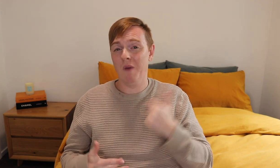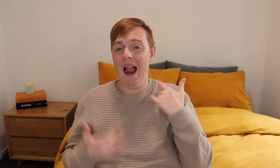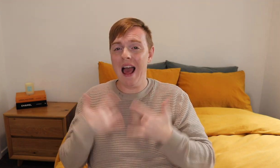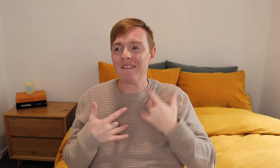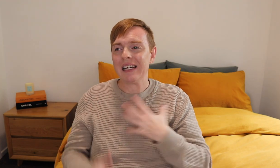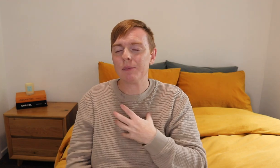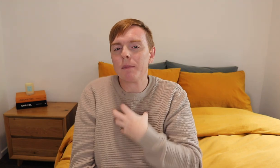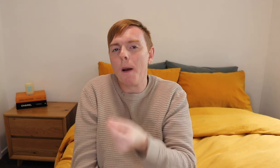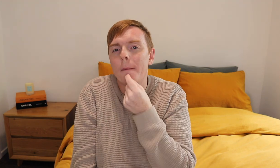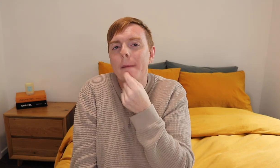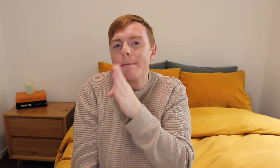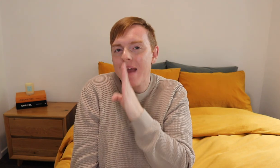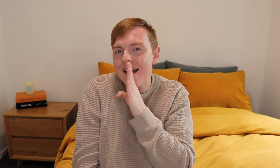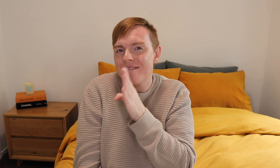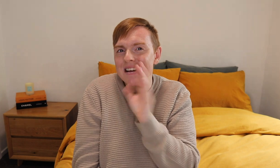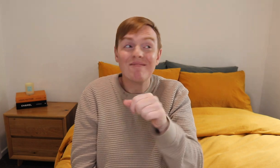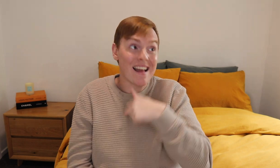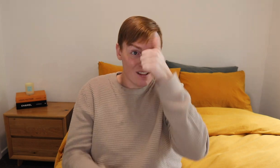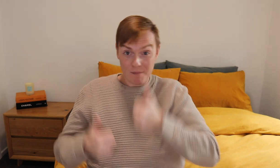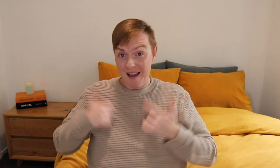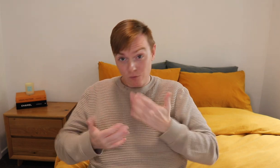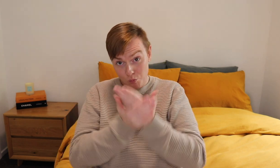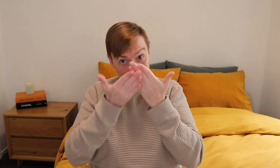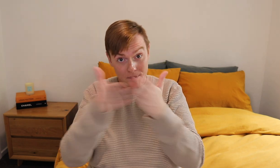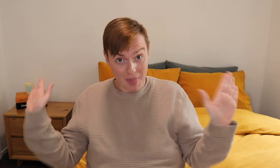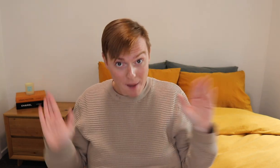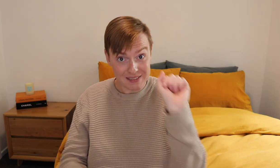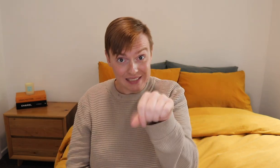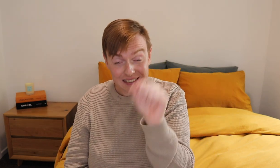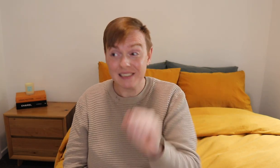My life is more private now. I know my life have been in the public, yes.